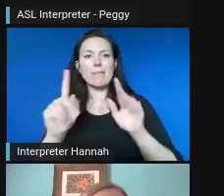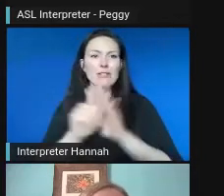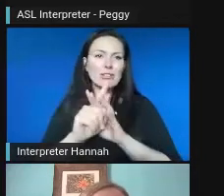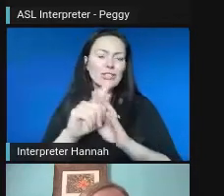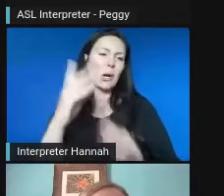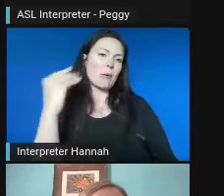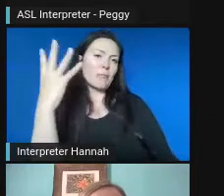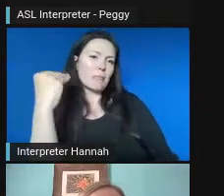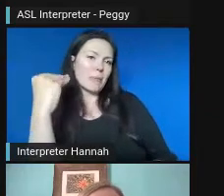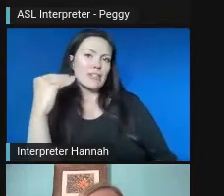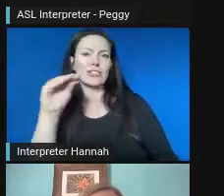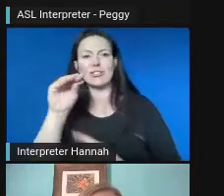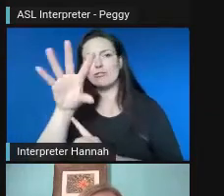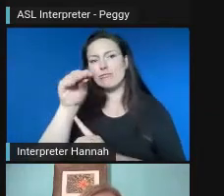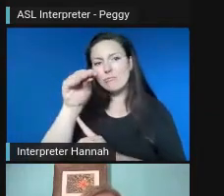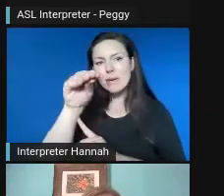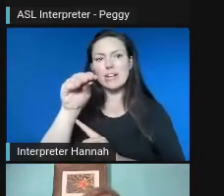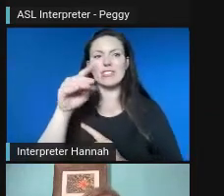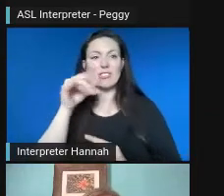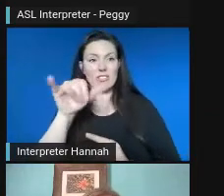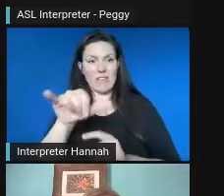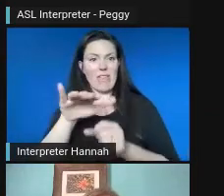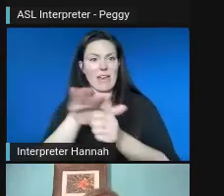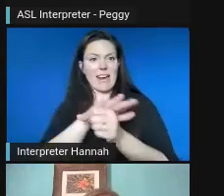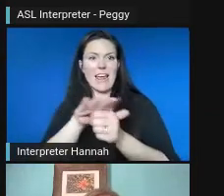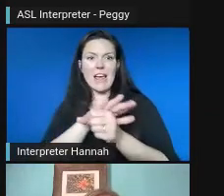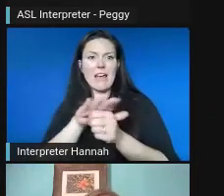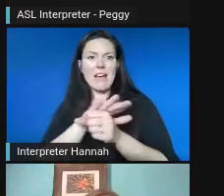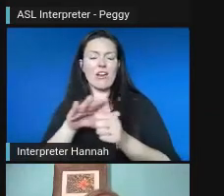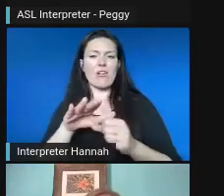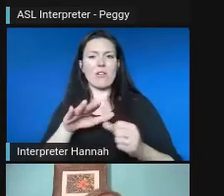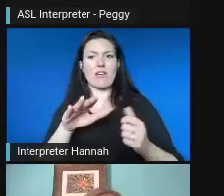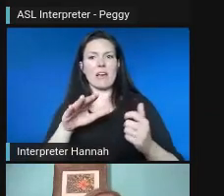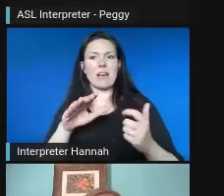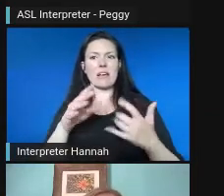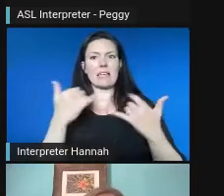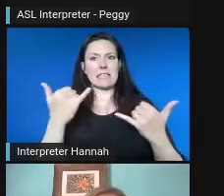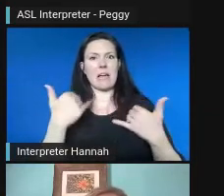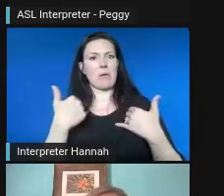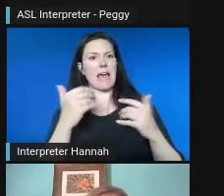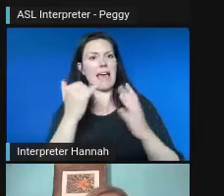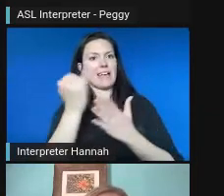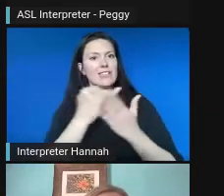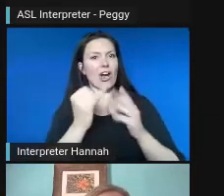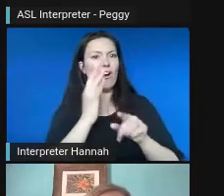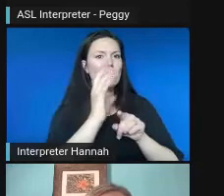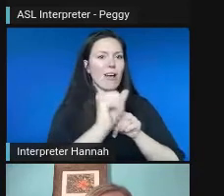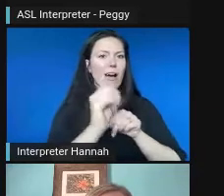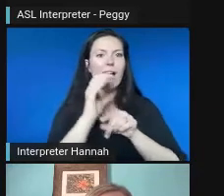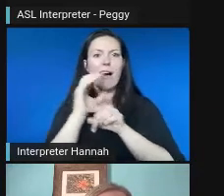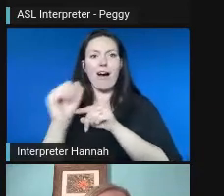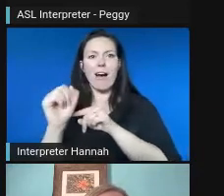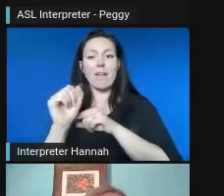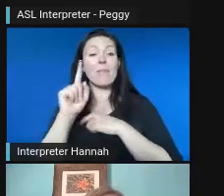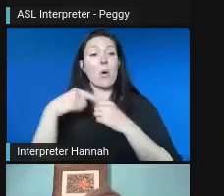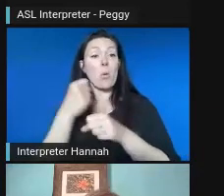the media and is still-- I mean, the paint is still there a year later.